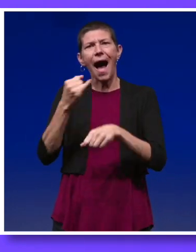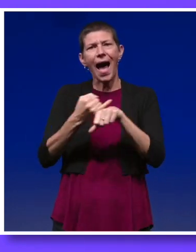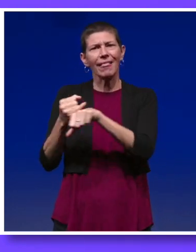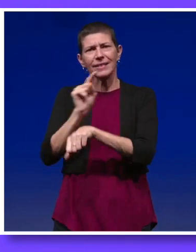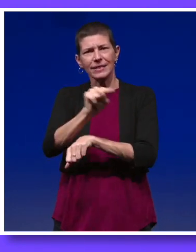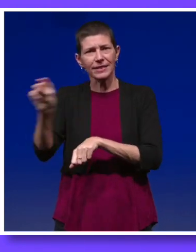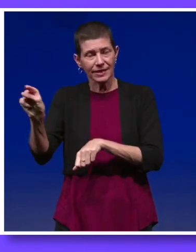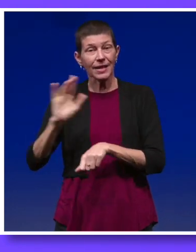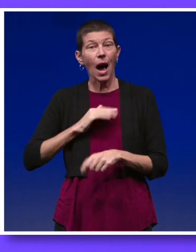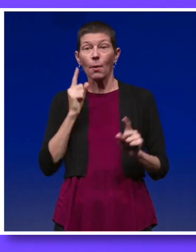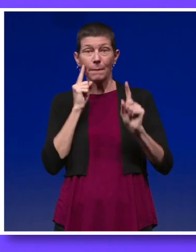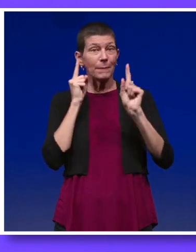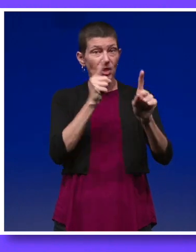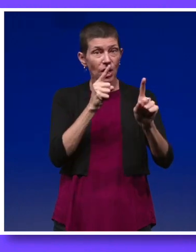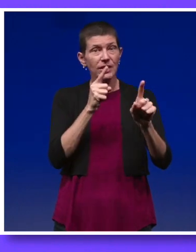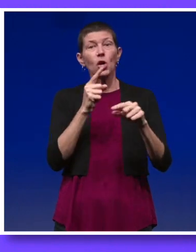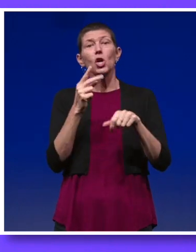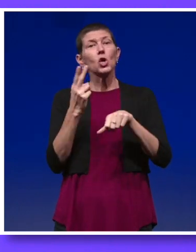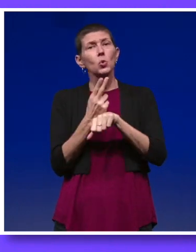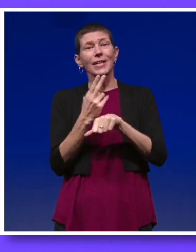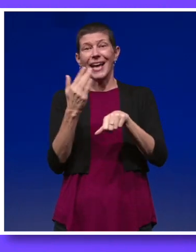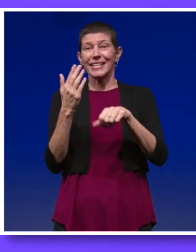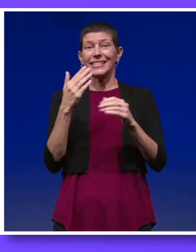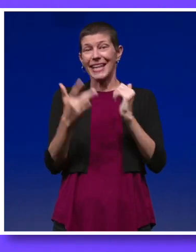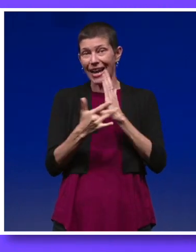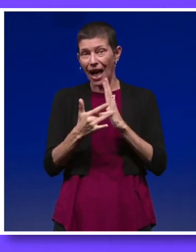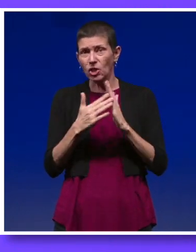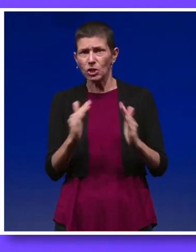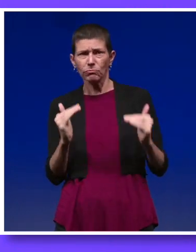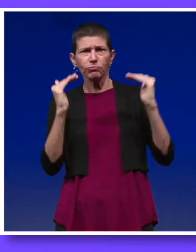Our mission is to advance the use of technologies for telehealth,